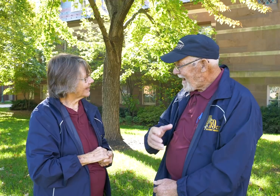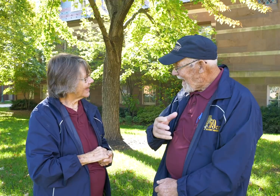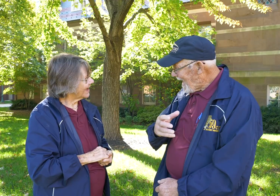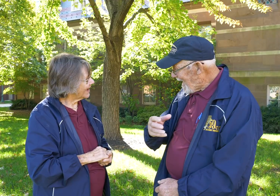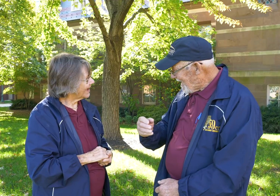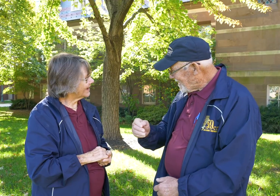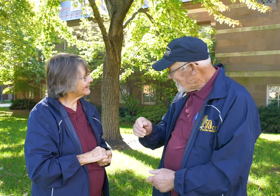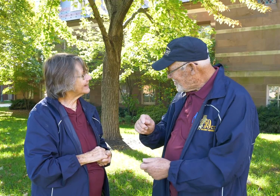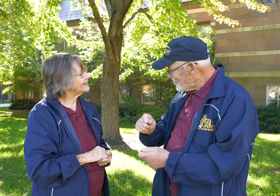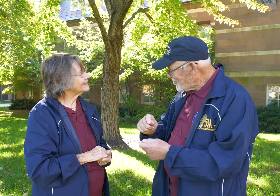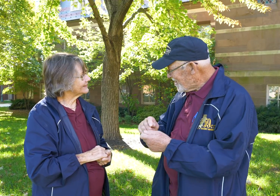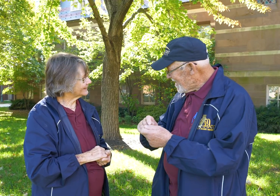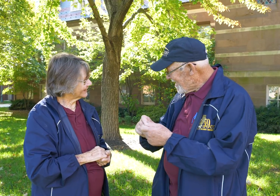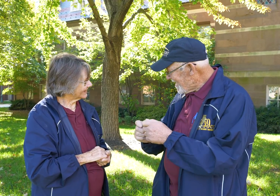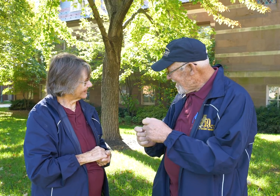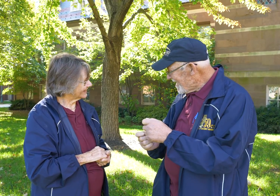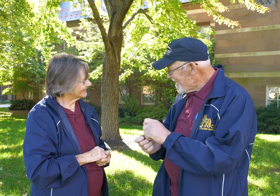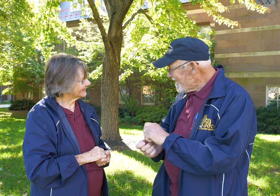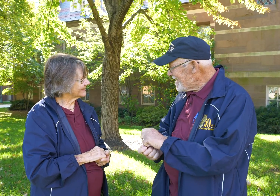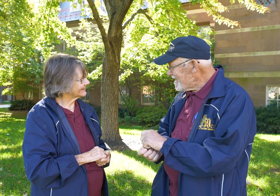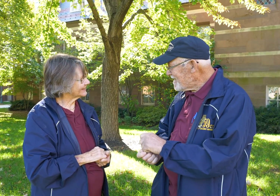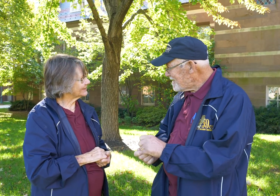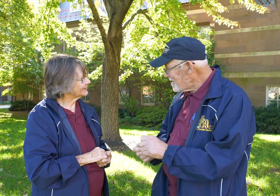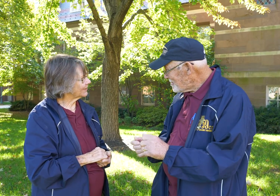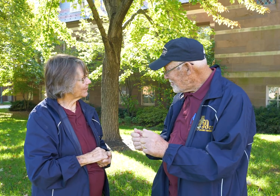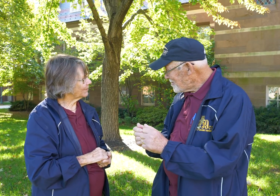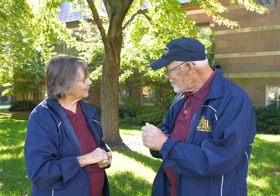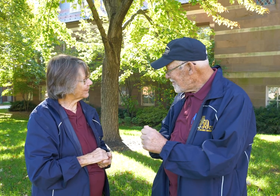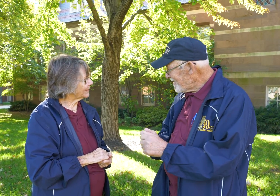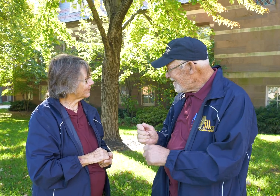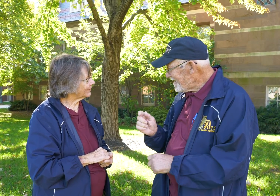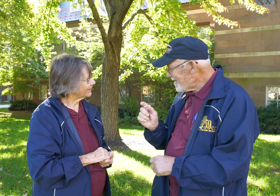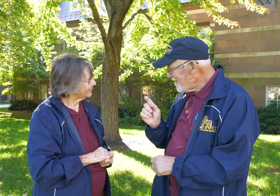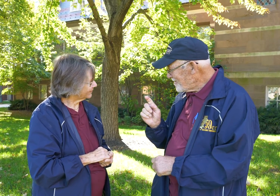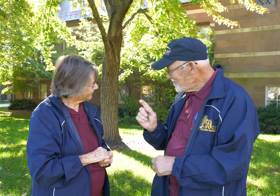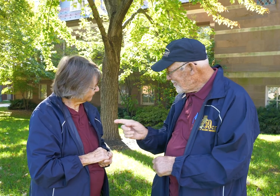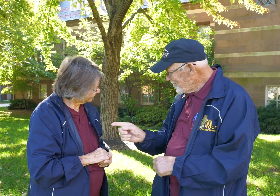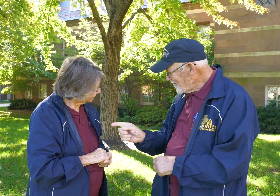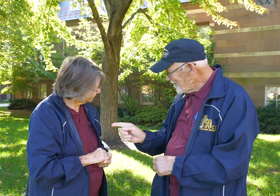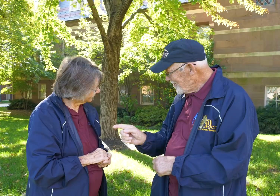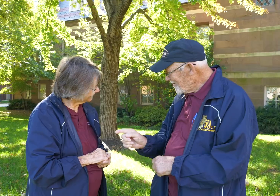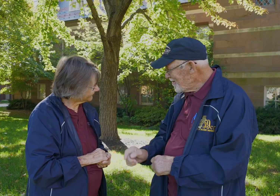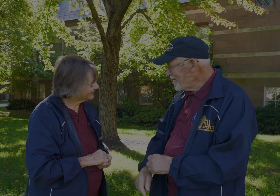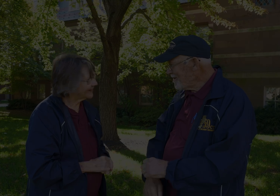and change with you.